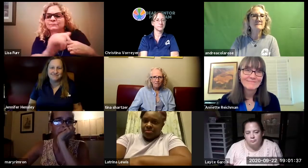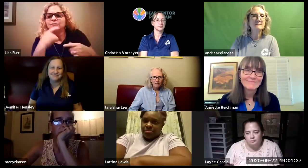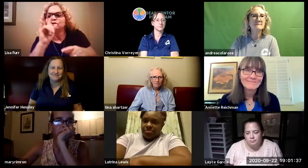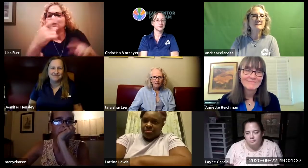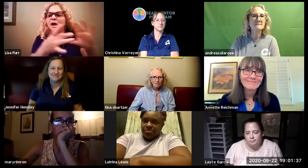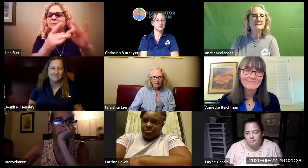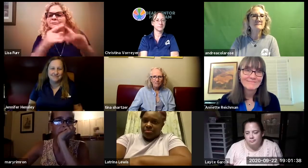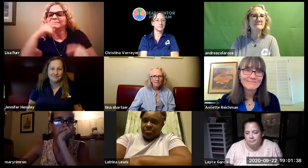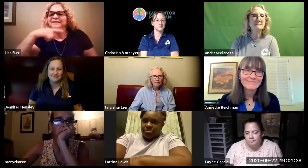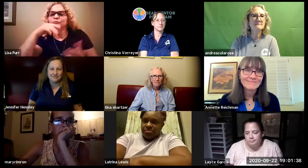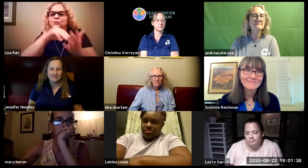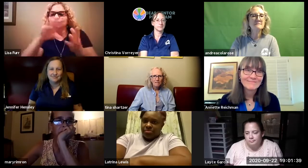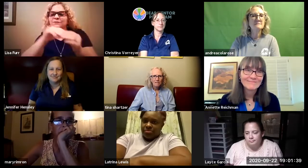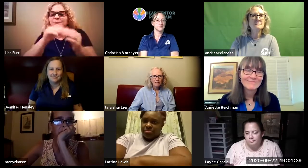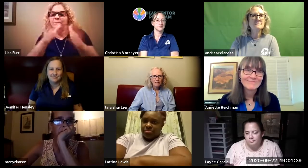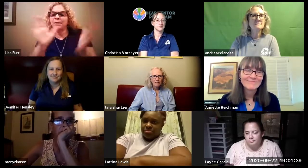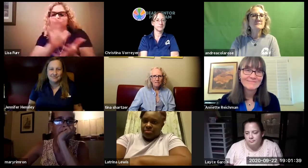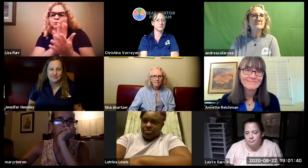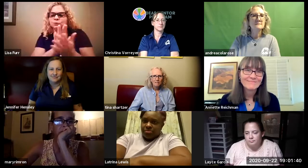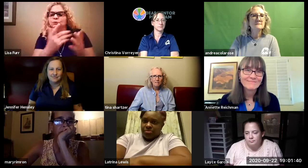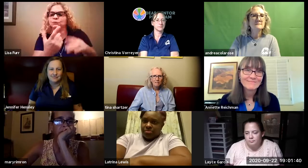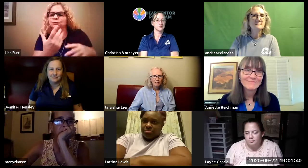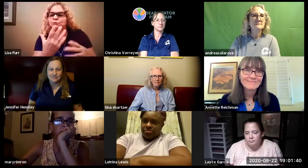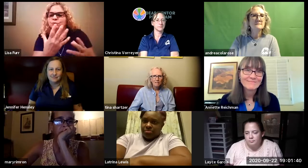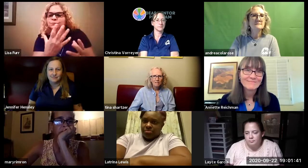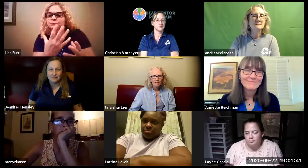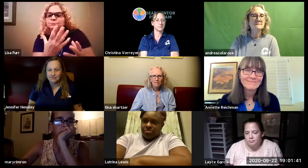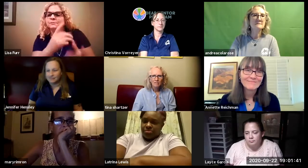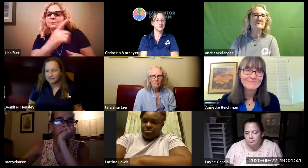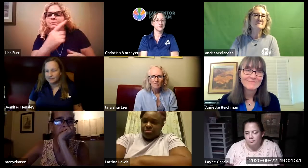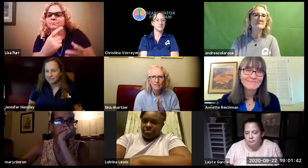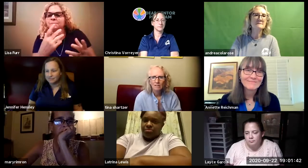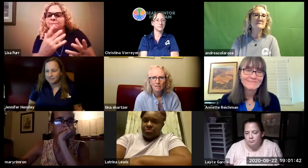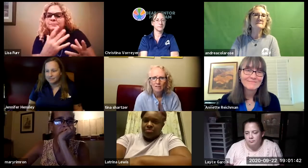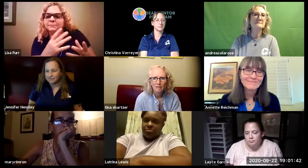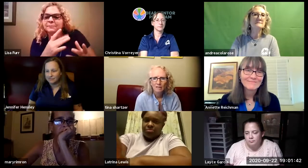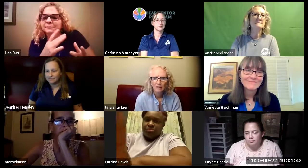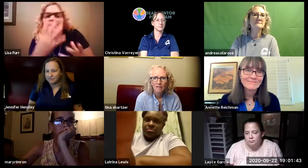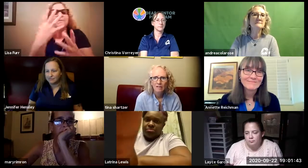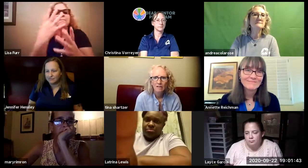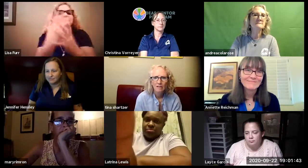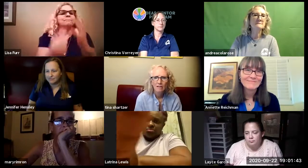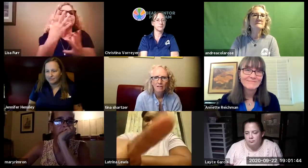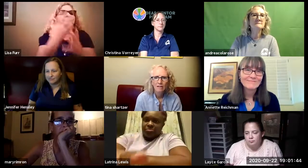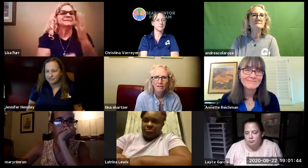to sign out now mary commented and said hearing students in public schools